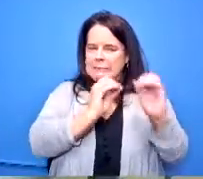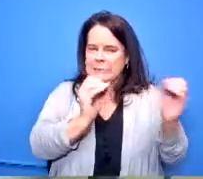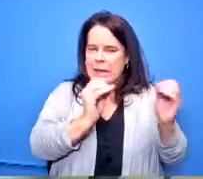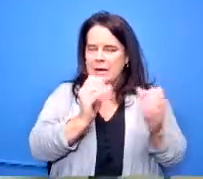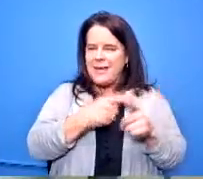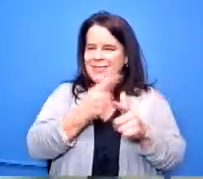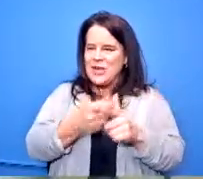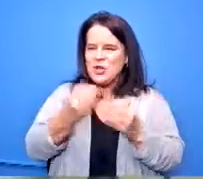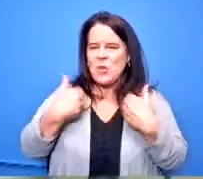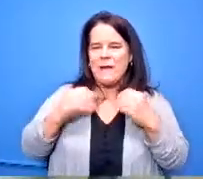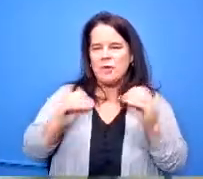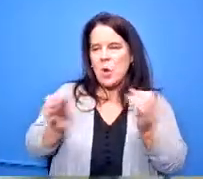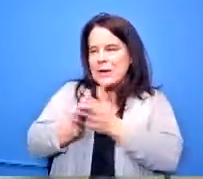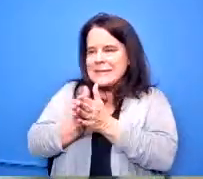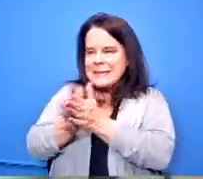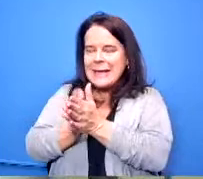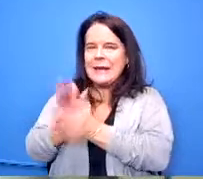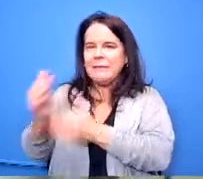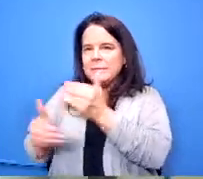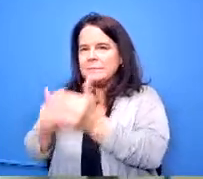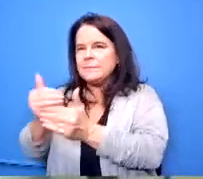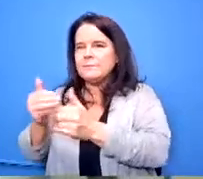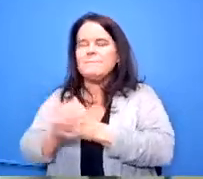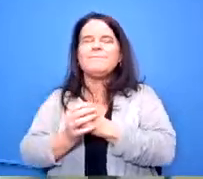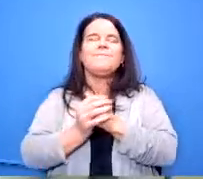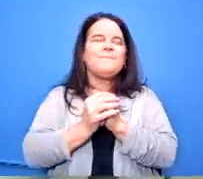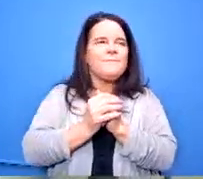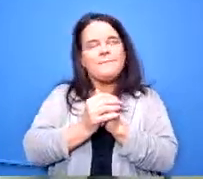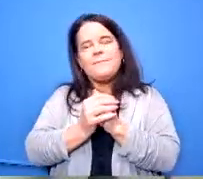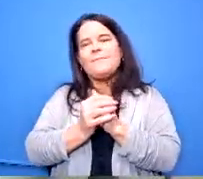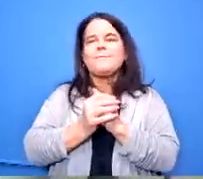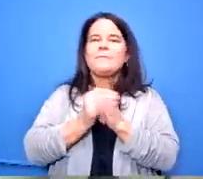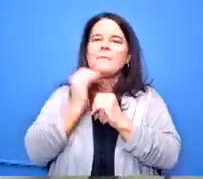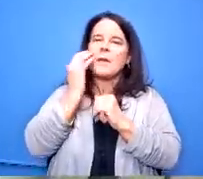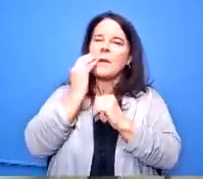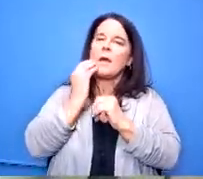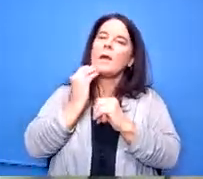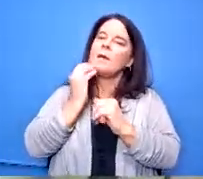that in that frame of i get that you're doing courthouse at these other schools but the other